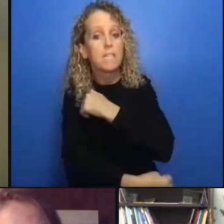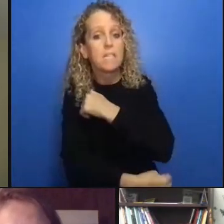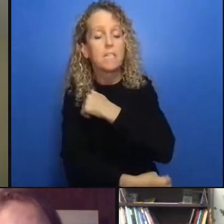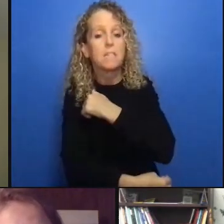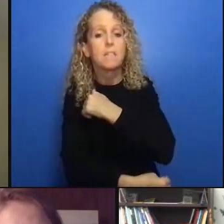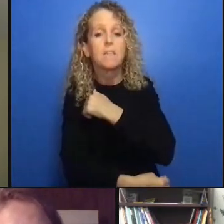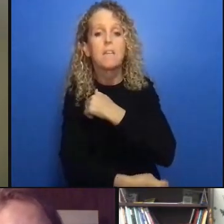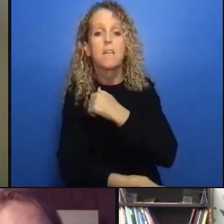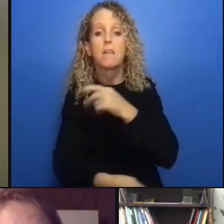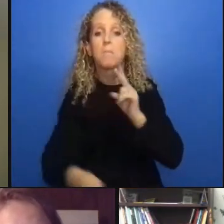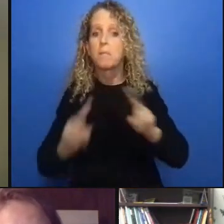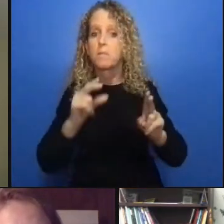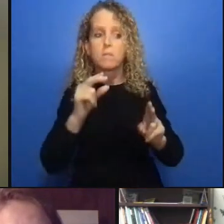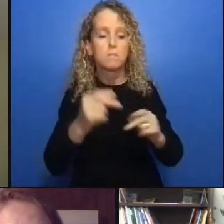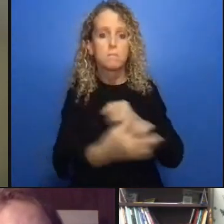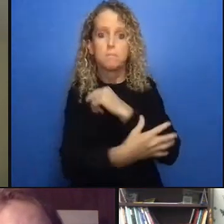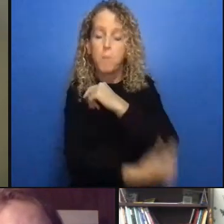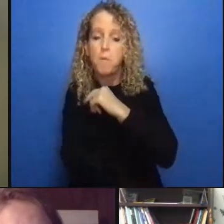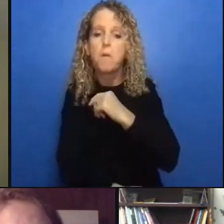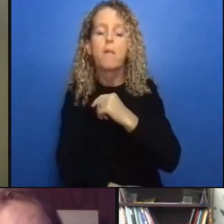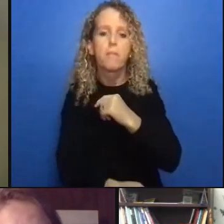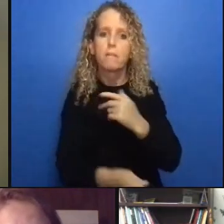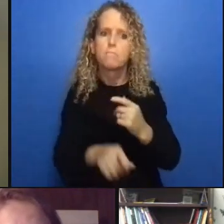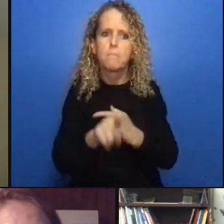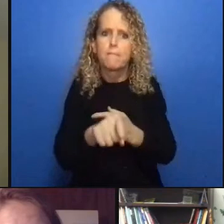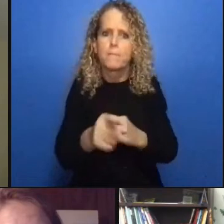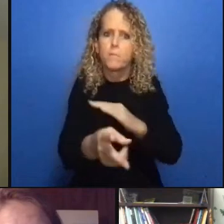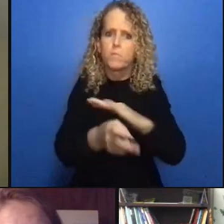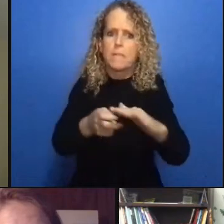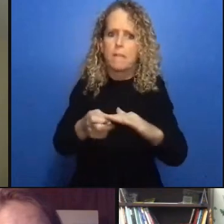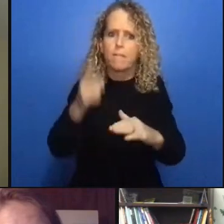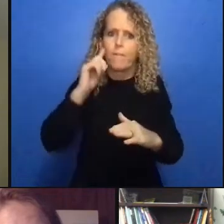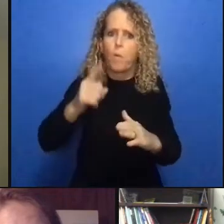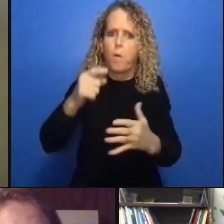health approach rather than a criminalization and punishing approach to the sorts of social